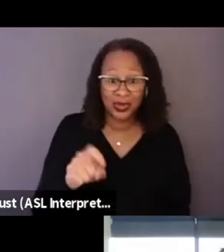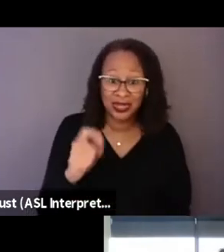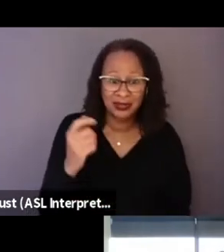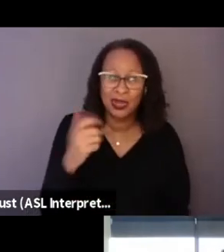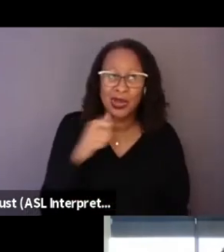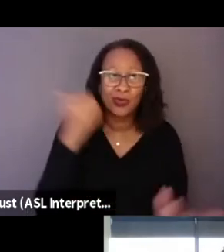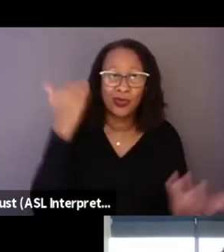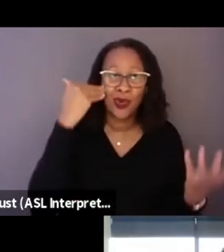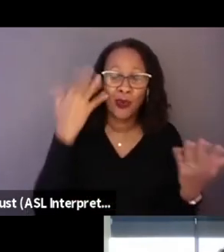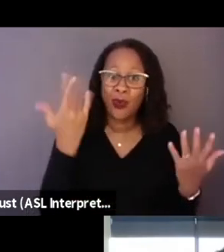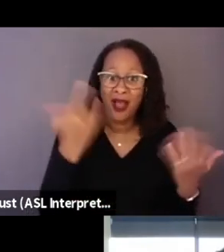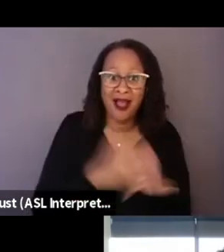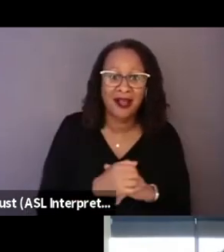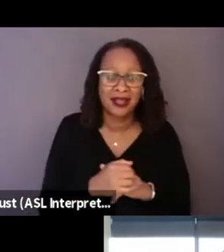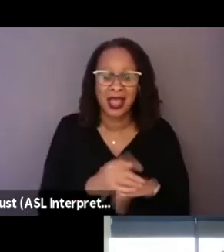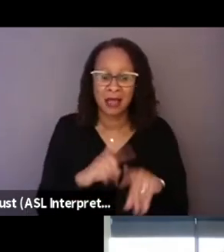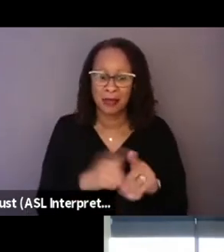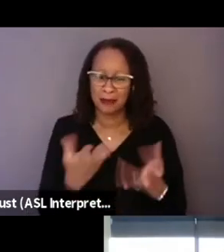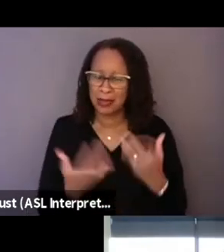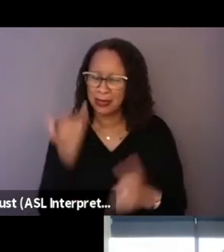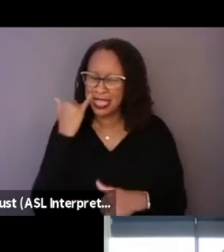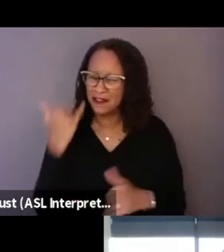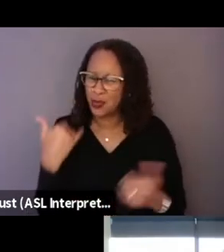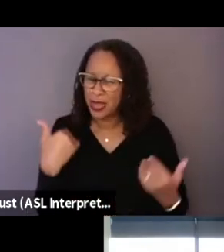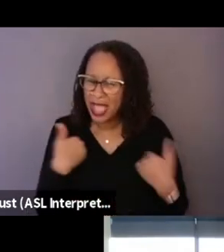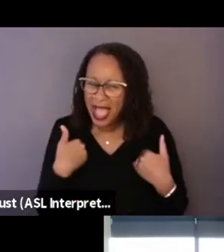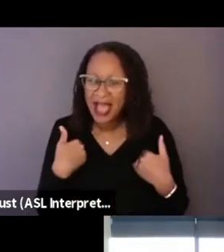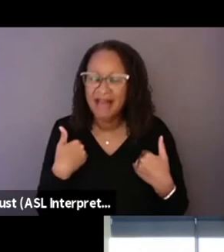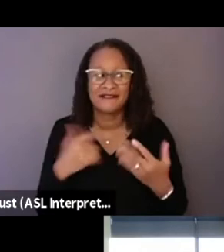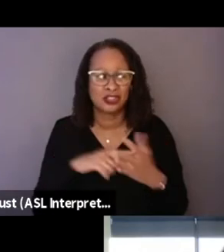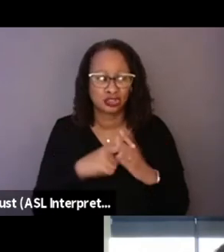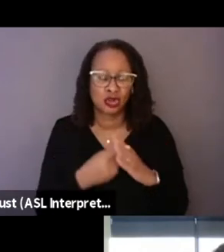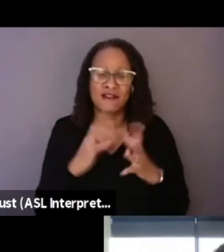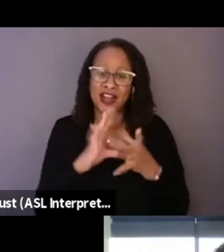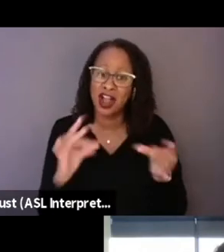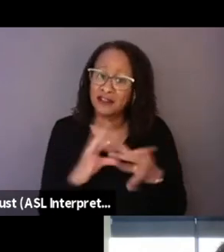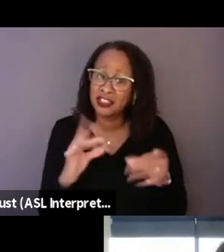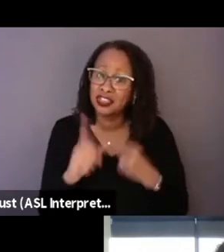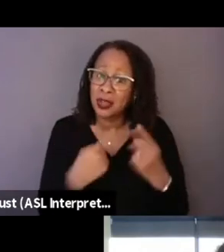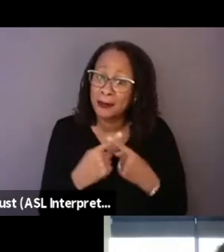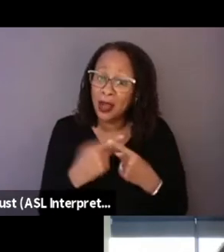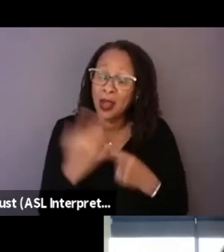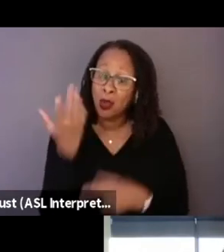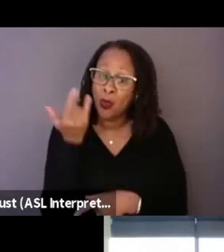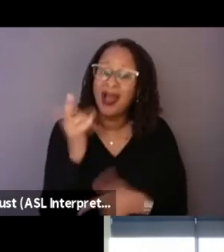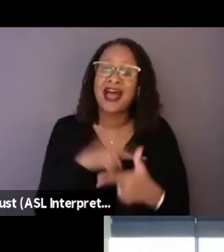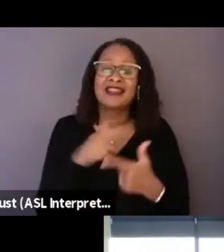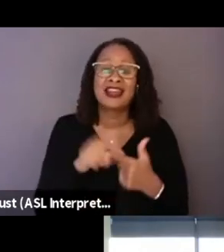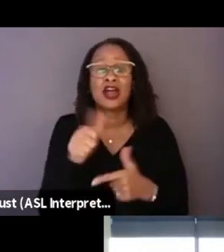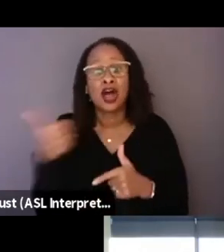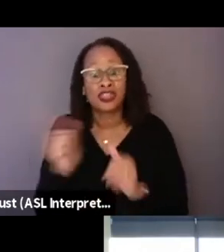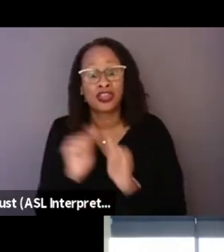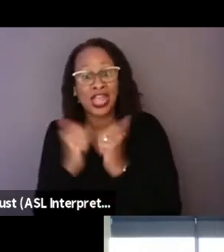but maybe if we spark a conversation about why then other agents can come and try to push,